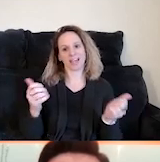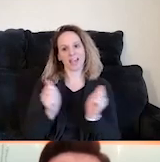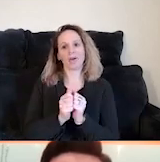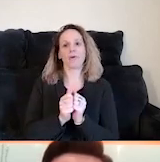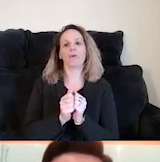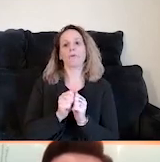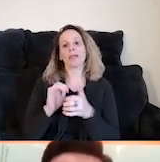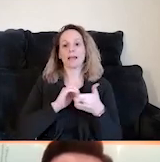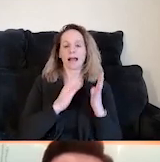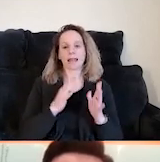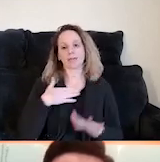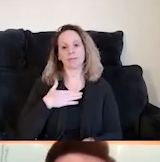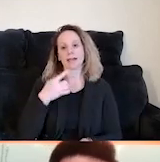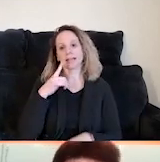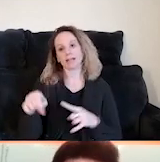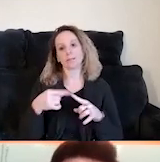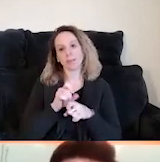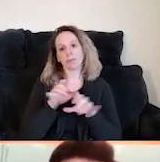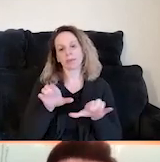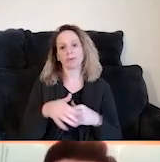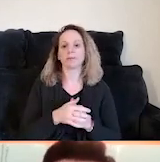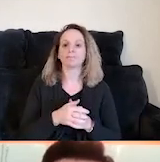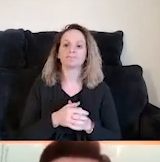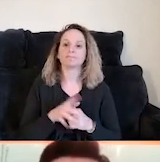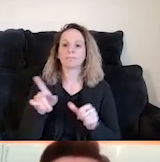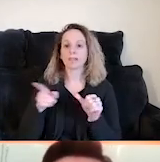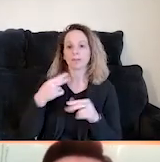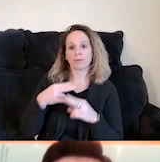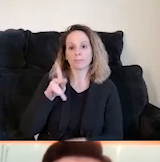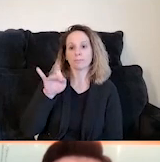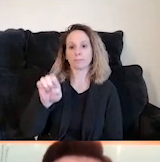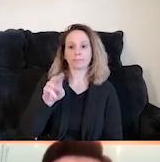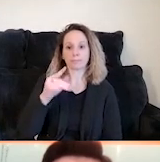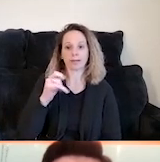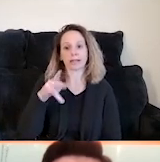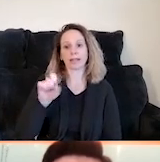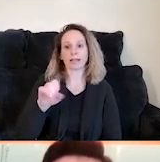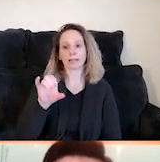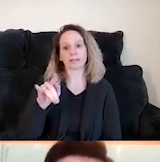to tell you a little bit about the work that we do. First of all, my name is Kyle Magallanes Castillo. I use he/him pronouns.